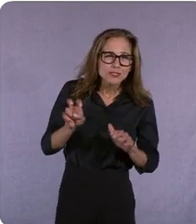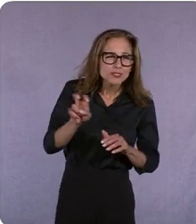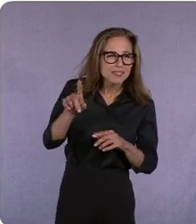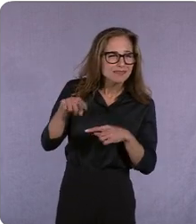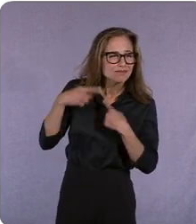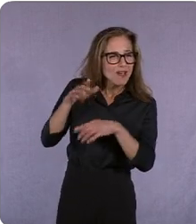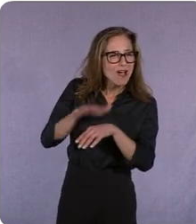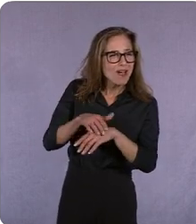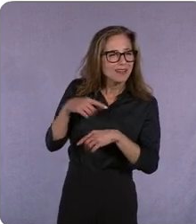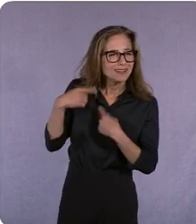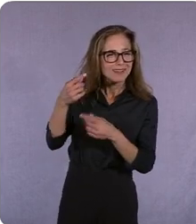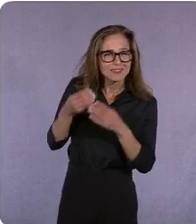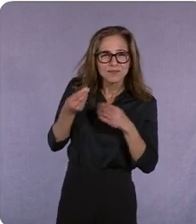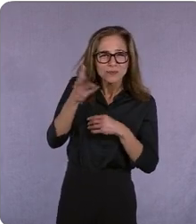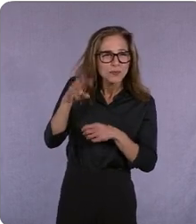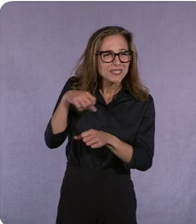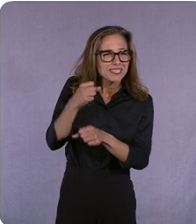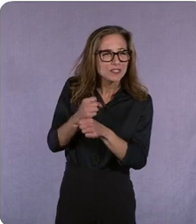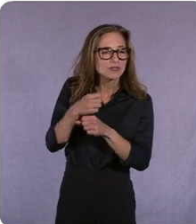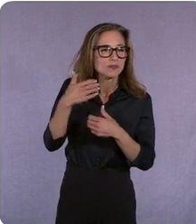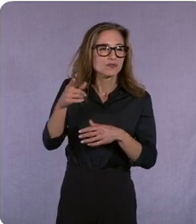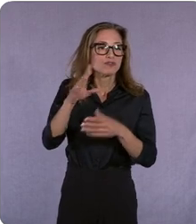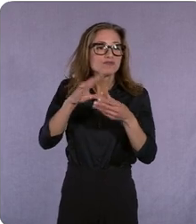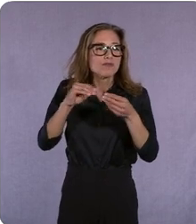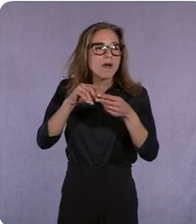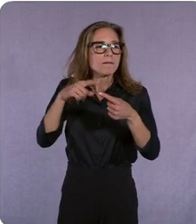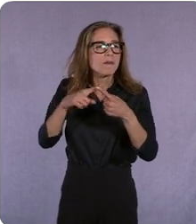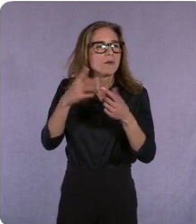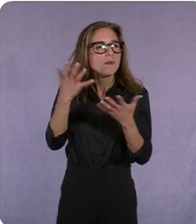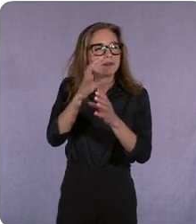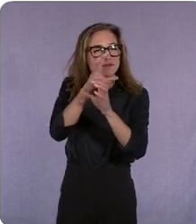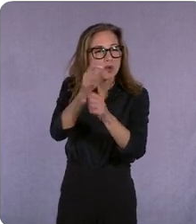Can you talk a little about what attracted you to this work and specifically